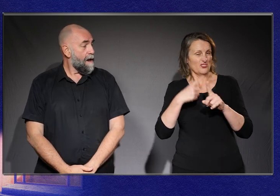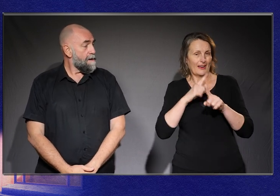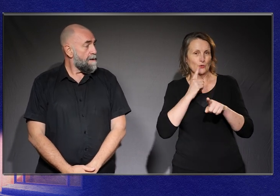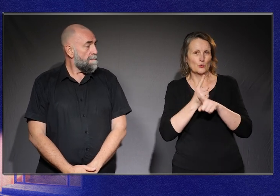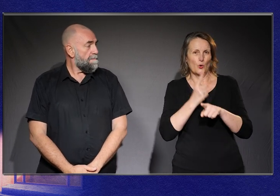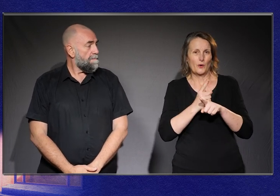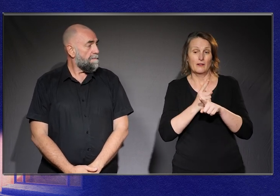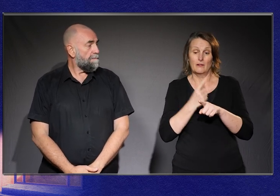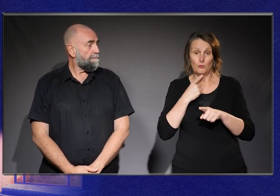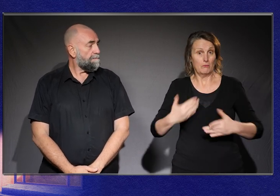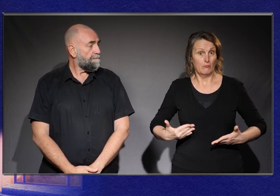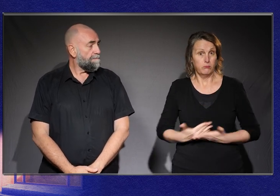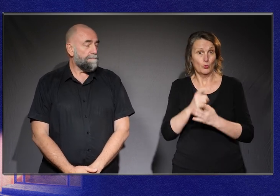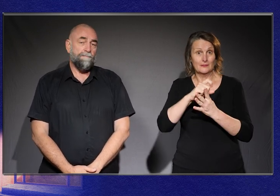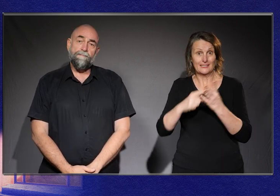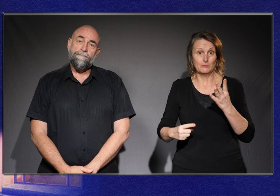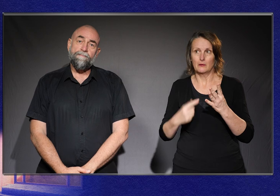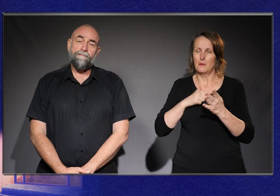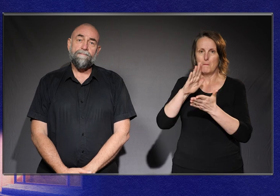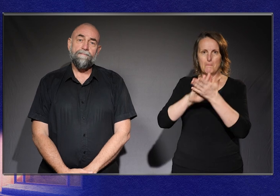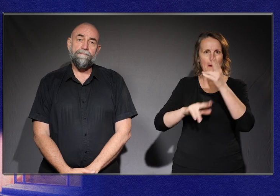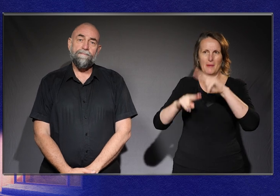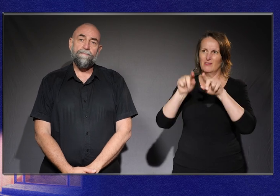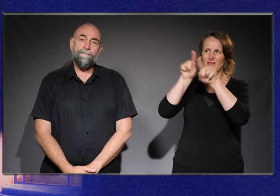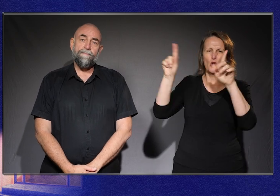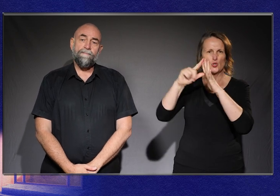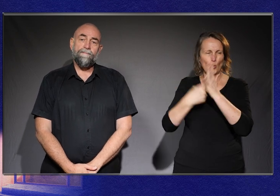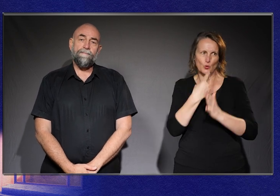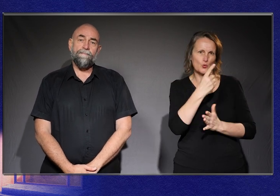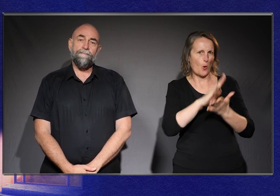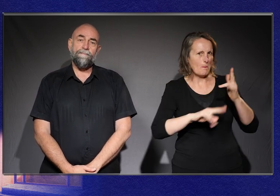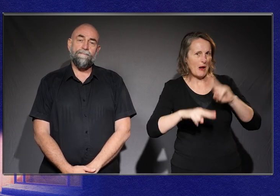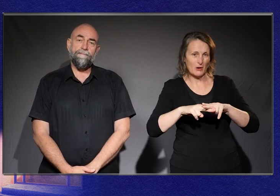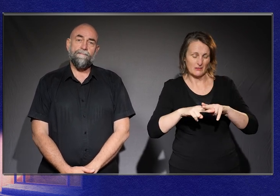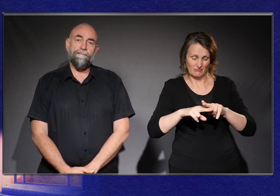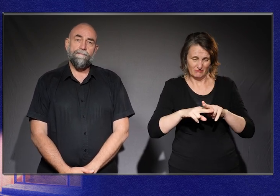And the messages that they got right from day one all the way through my childhood was